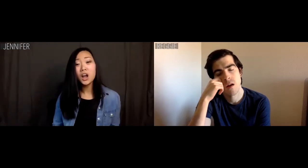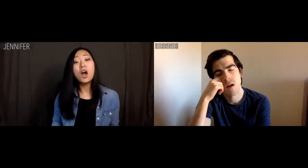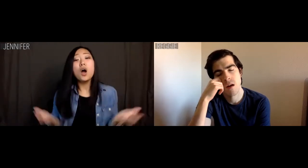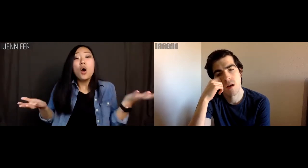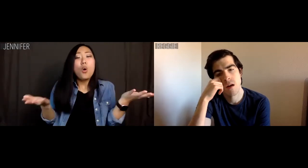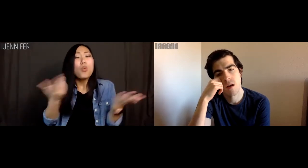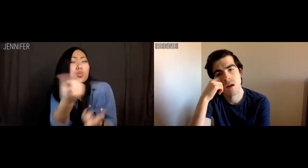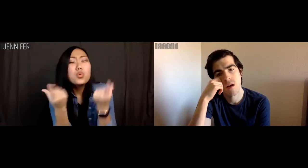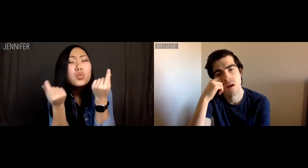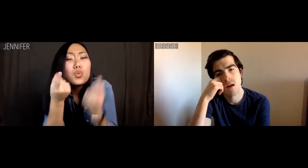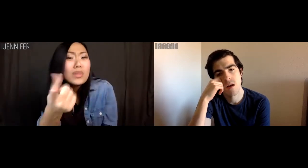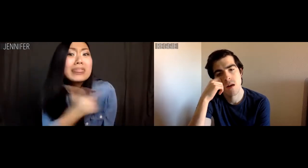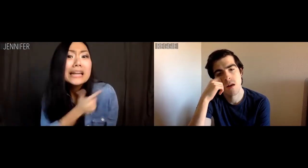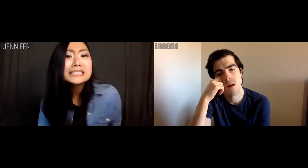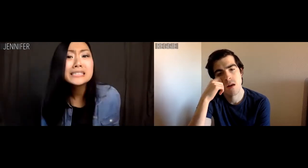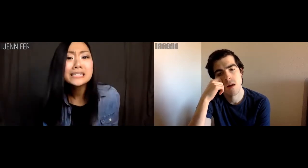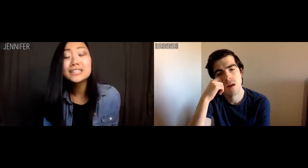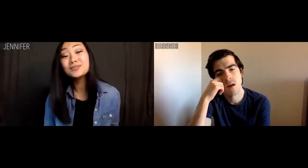What do you bring to the picture, ya lazy ass?